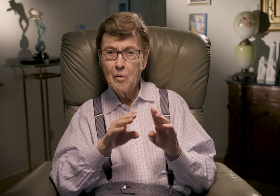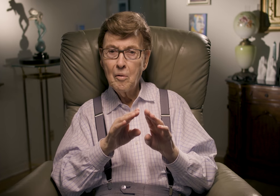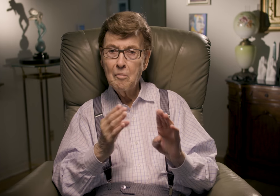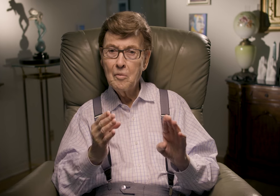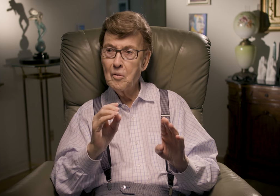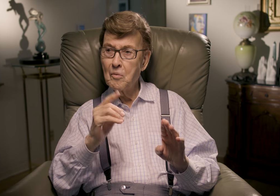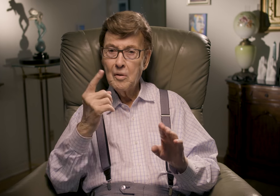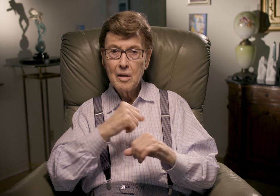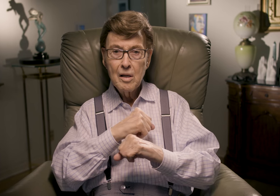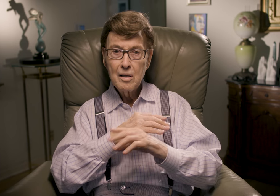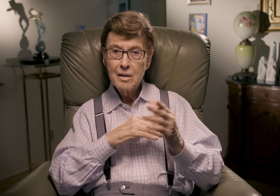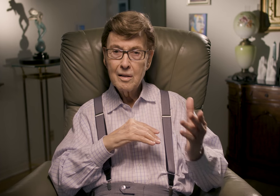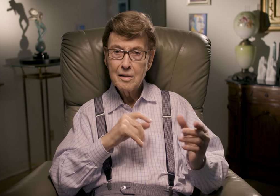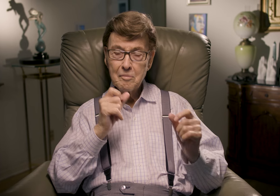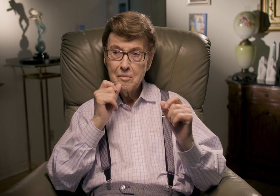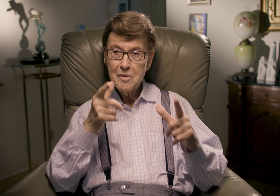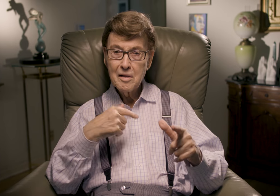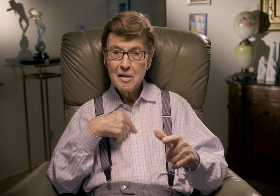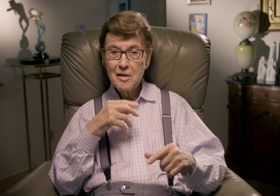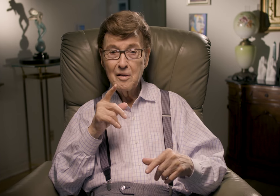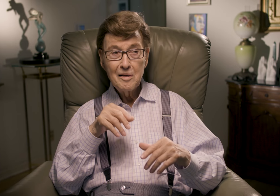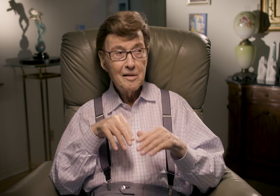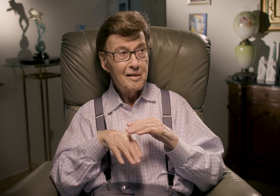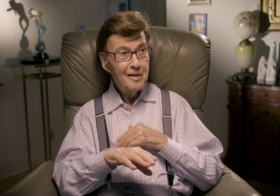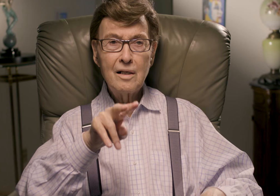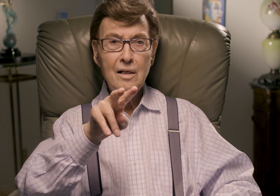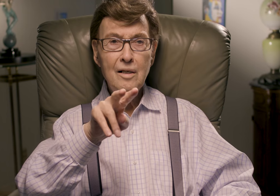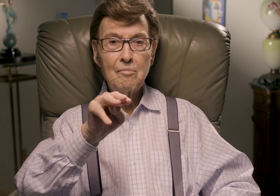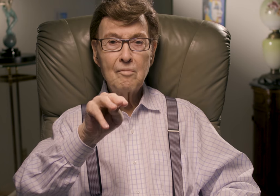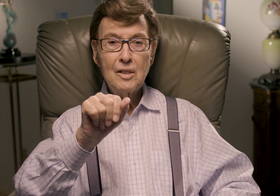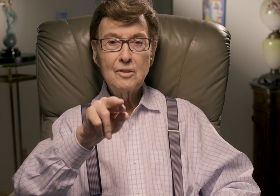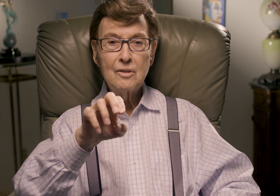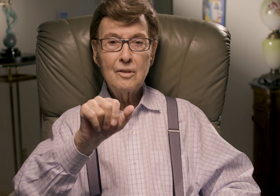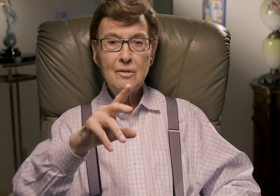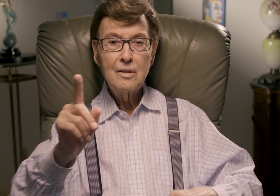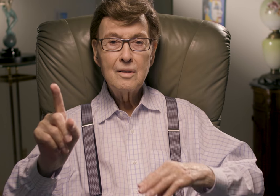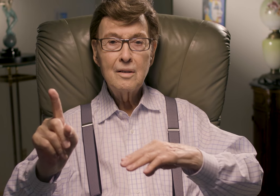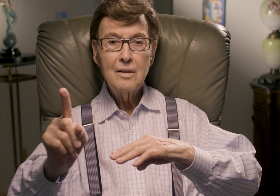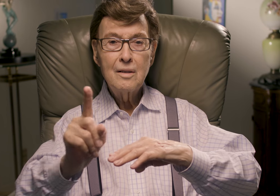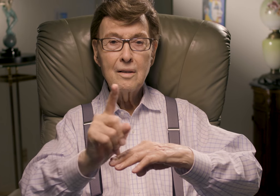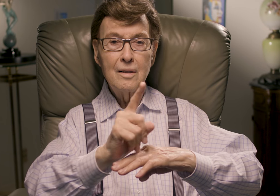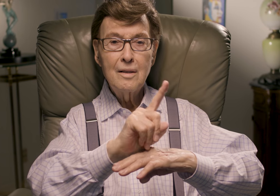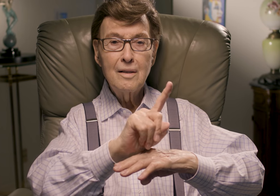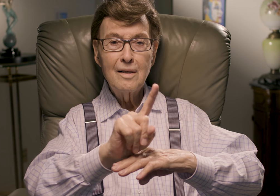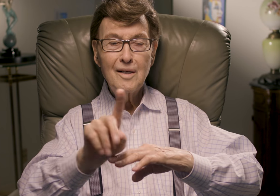It was open, and to my surprise, no one was guarding it. I walked through to see Marceau pacing the stage.